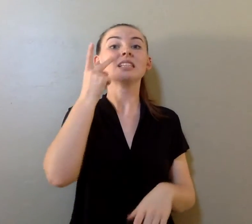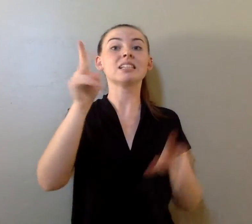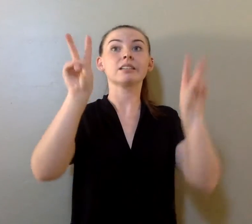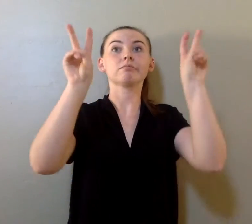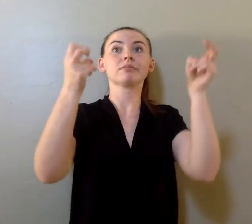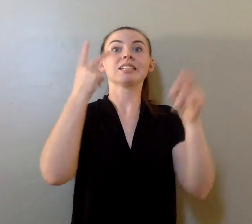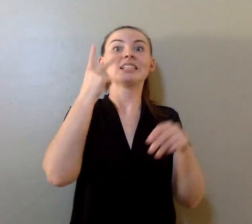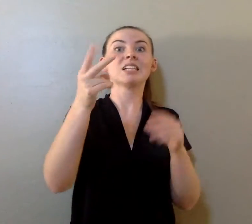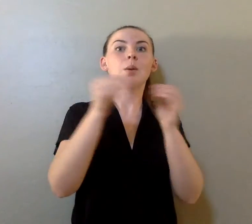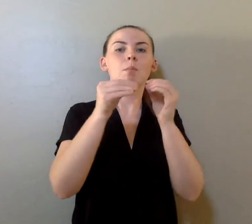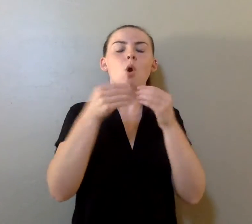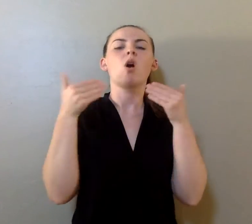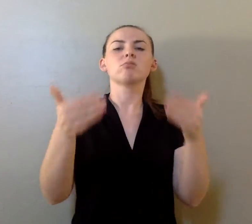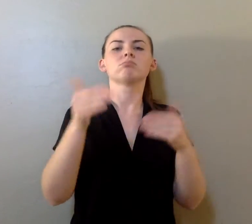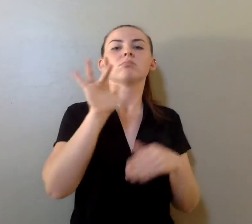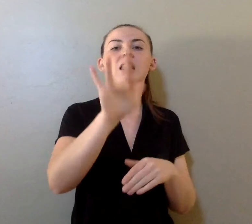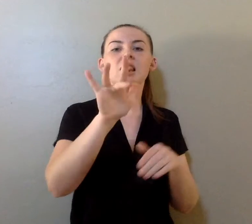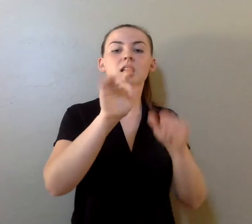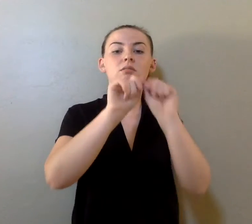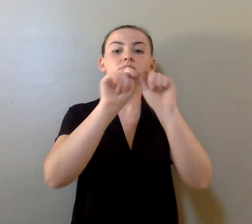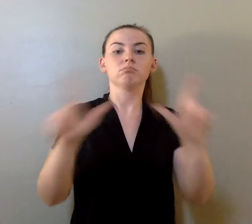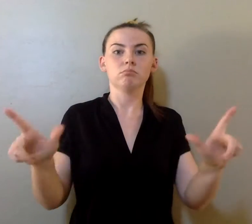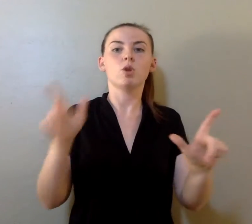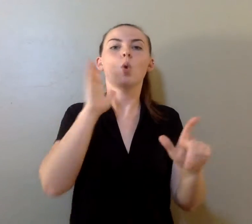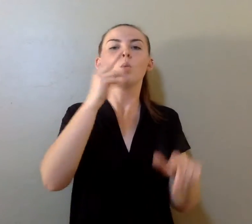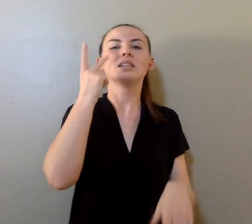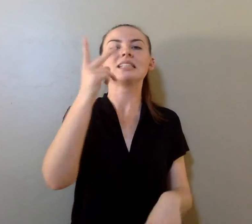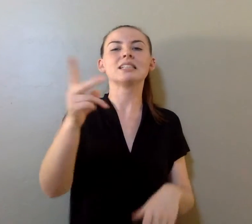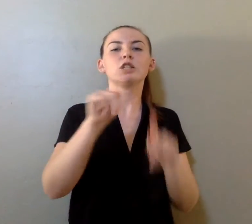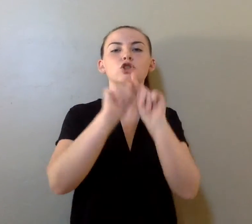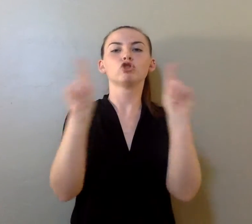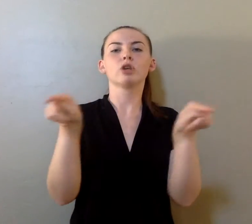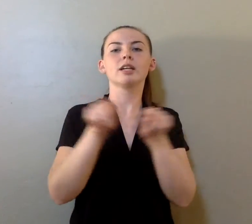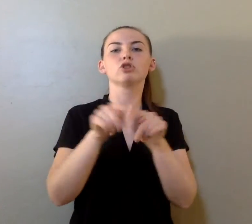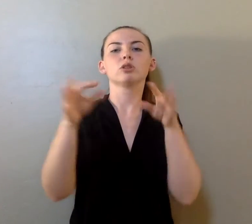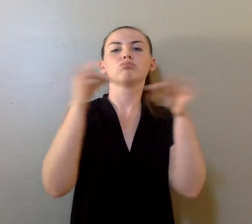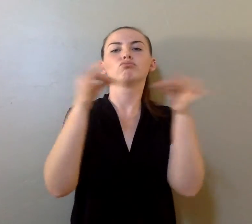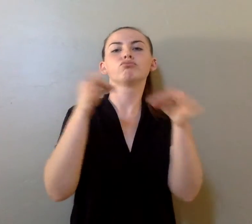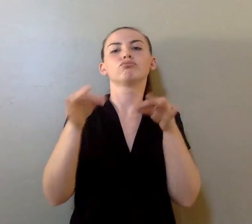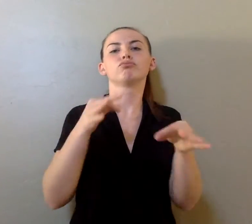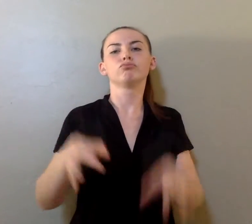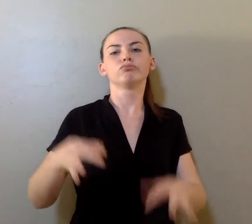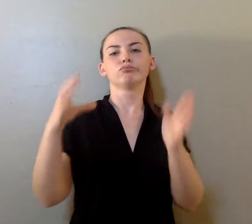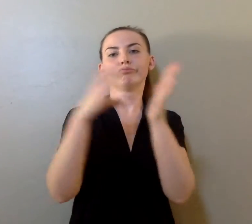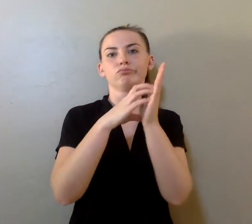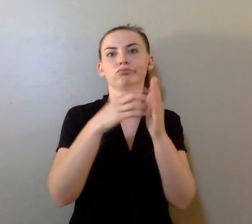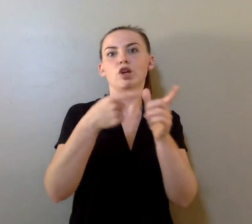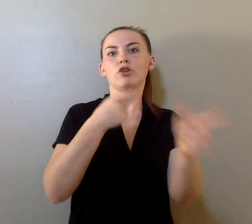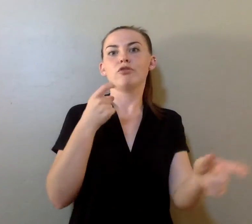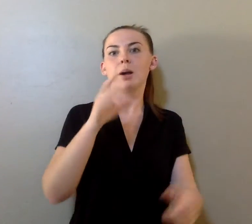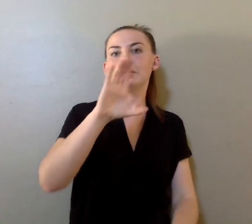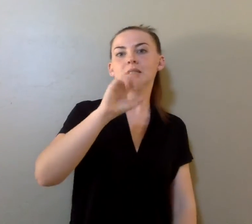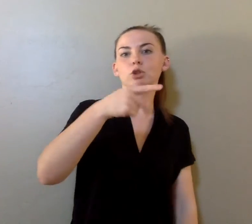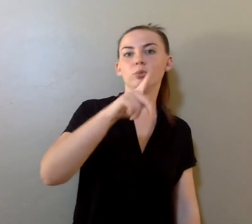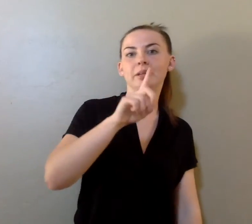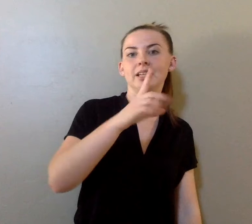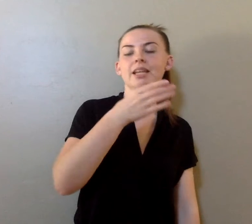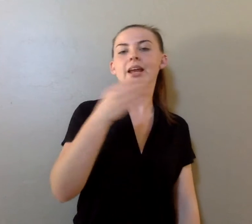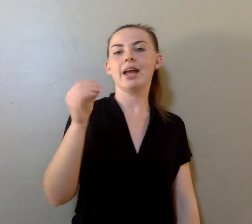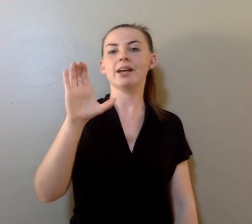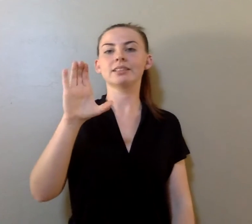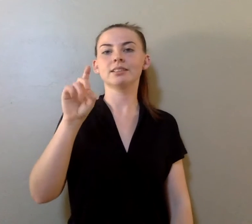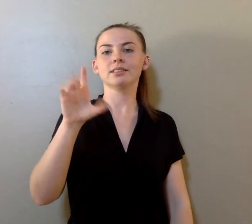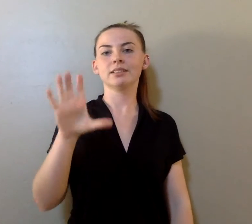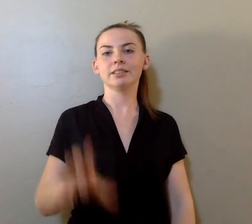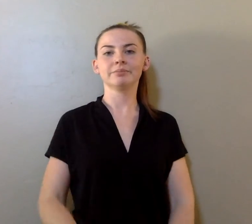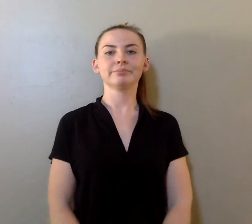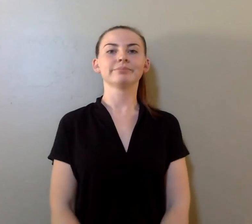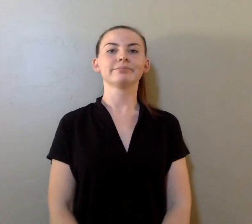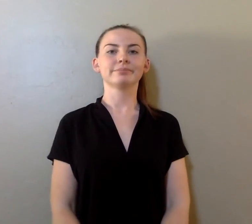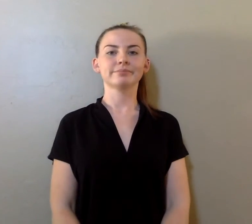Click “see more” and you will see the transcripts from COPD and CDC there.